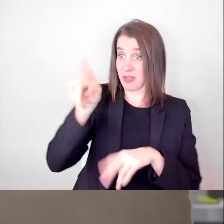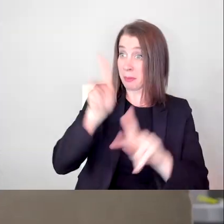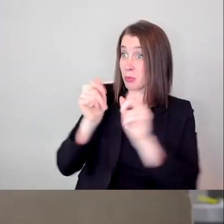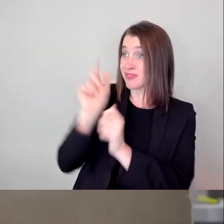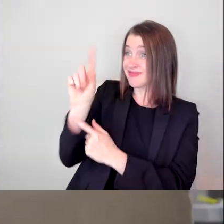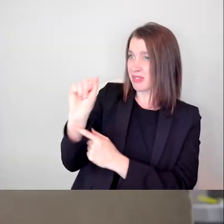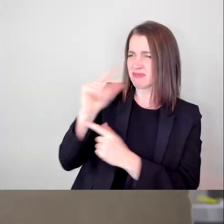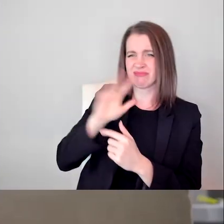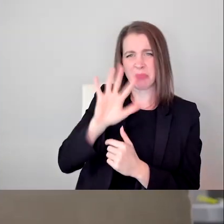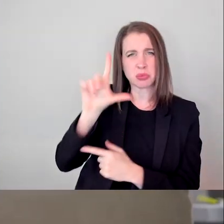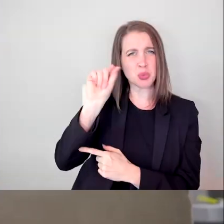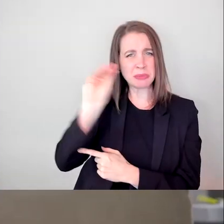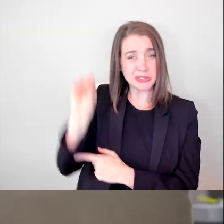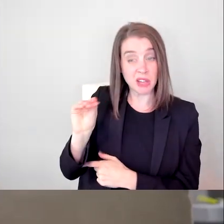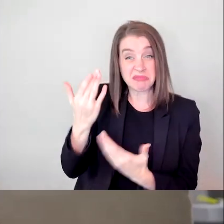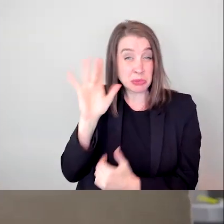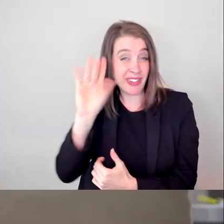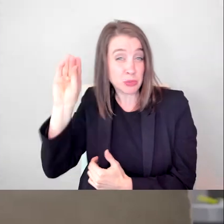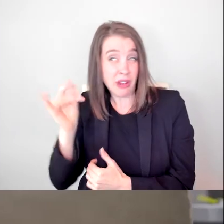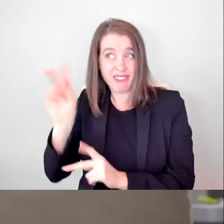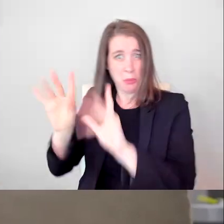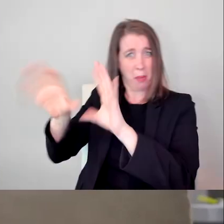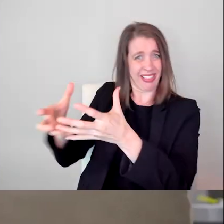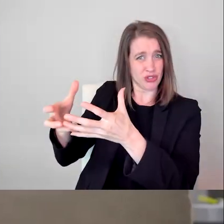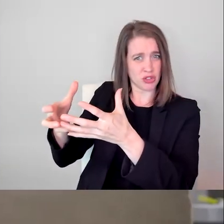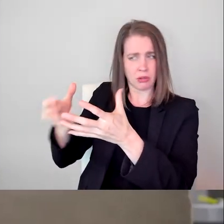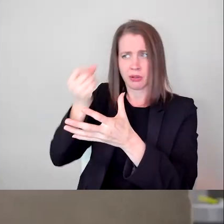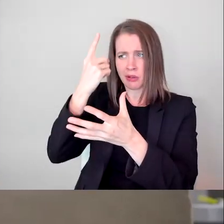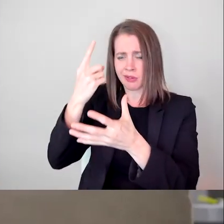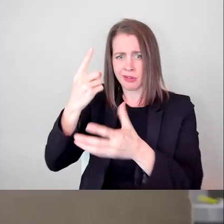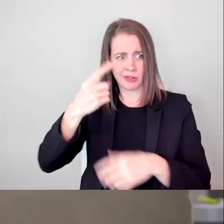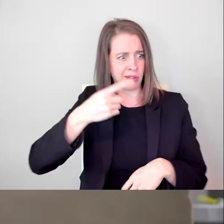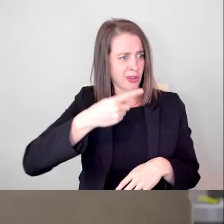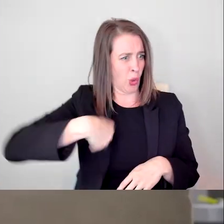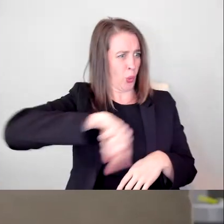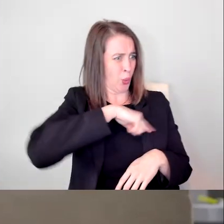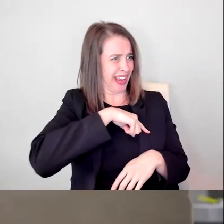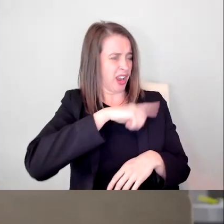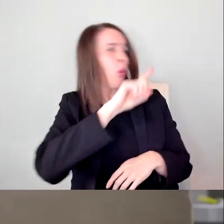25% of the population. But we're only 2% of the images you see on TV.